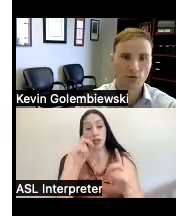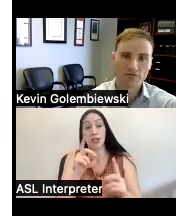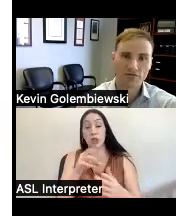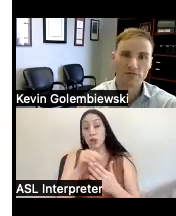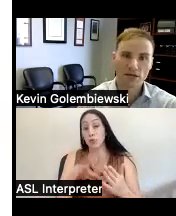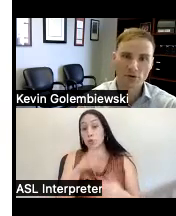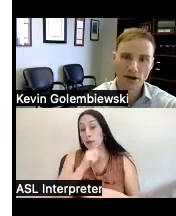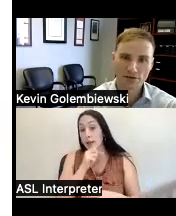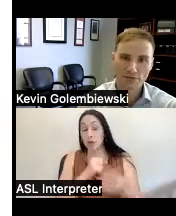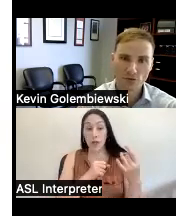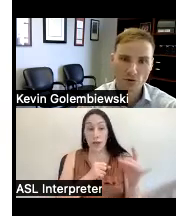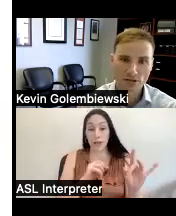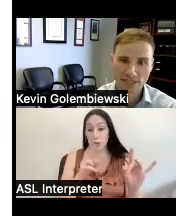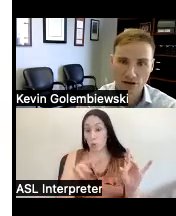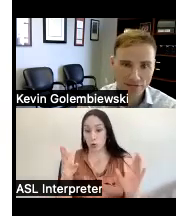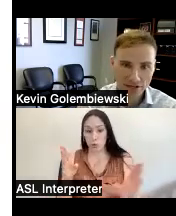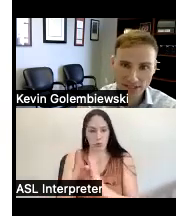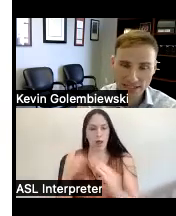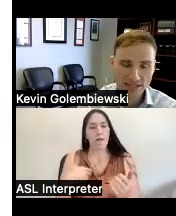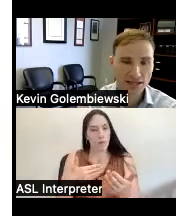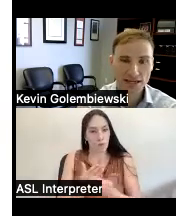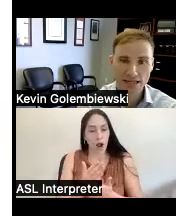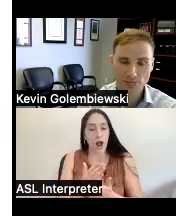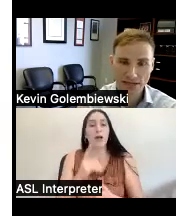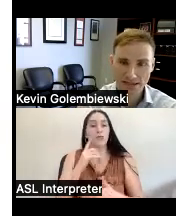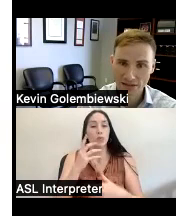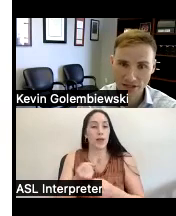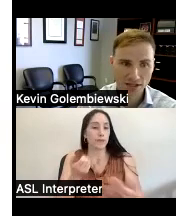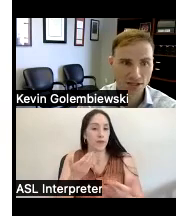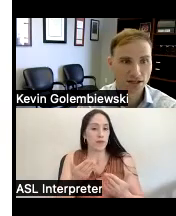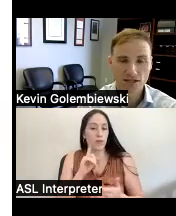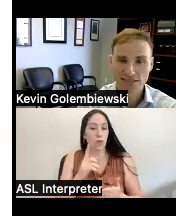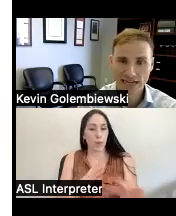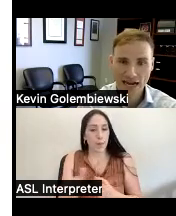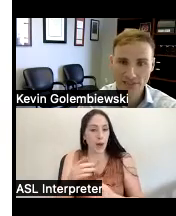will give them and prepare them for self-advocacy Independent Living job